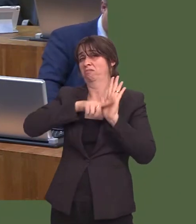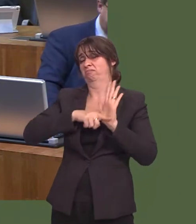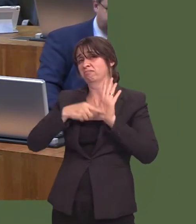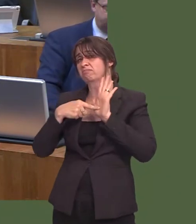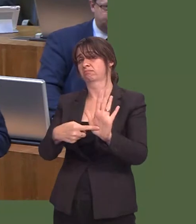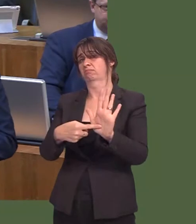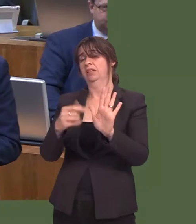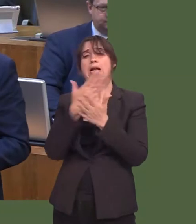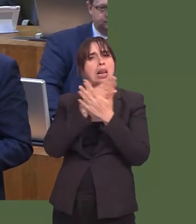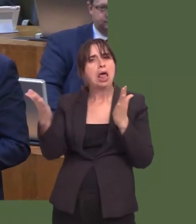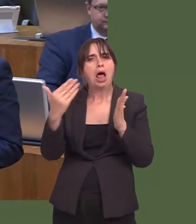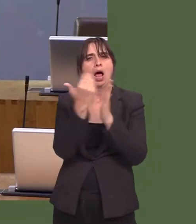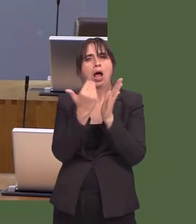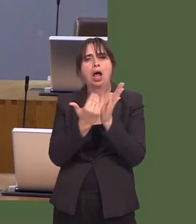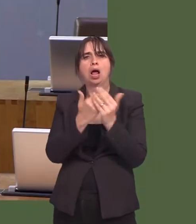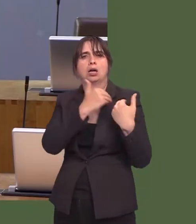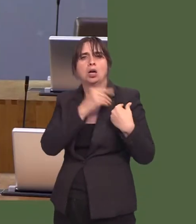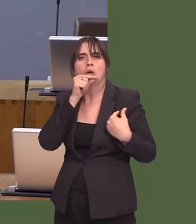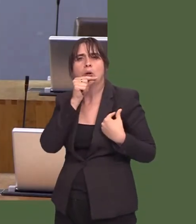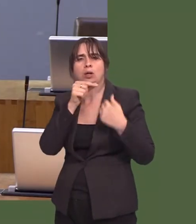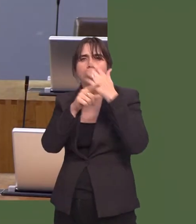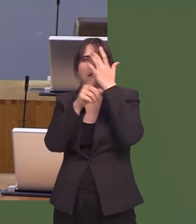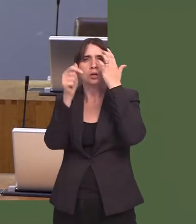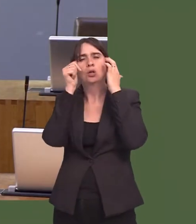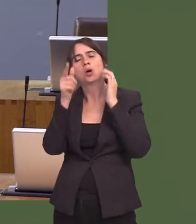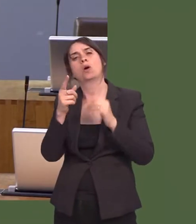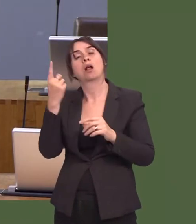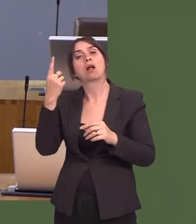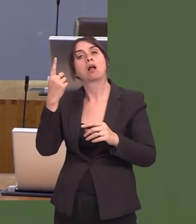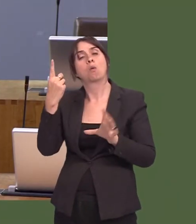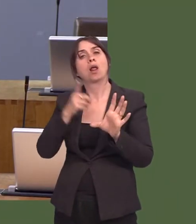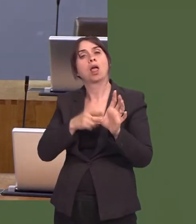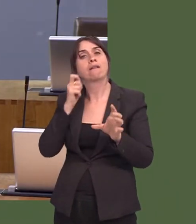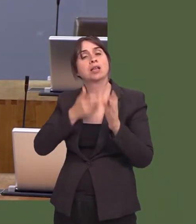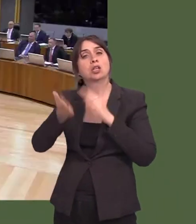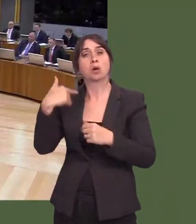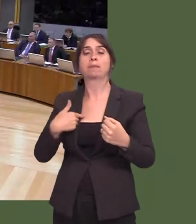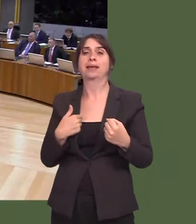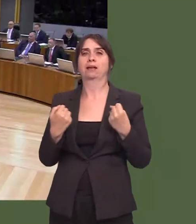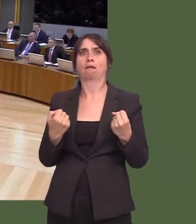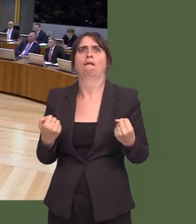For example, Members will know I was, a year and a half ago now, on the A55, where flooding had occurred.